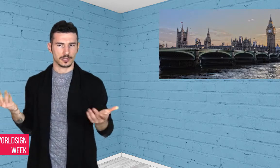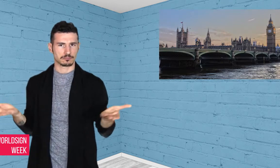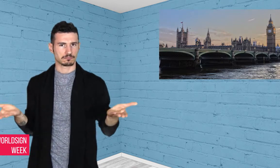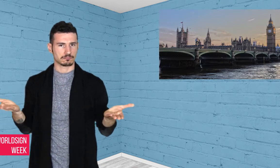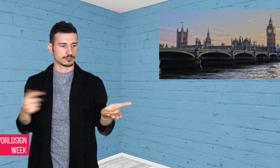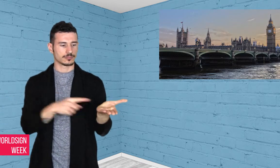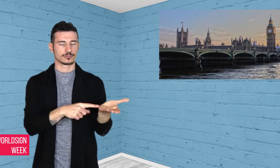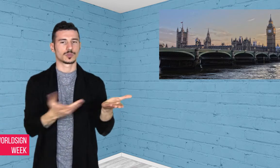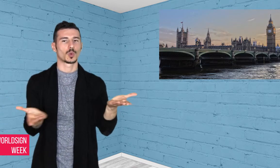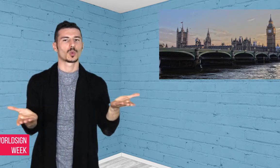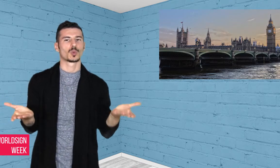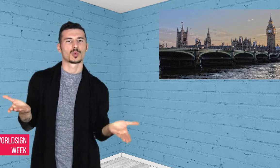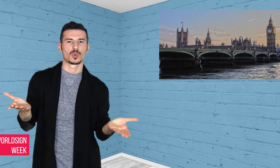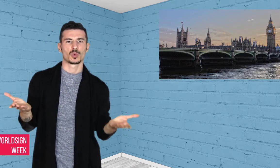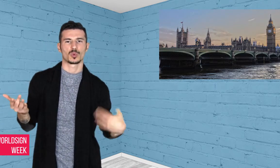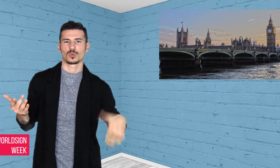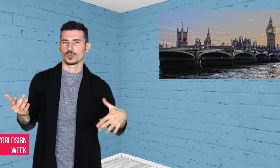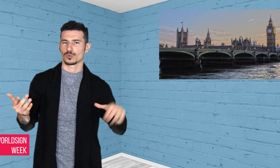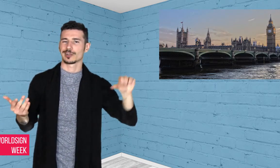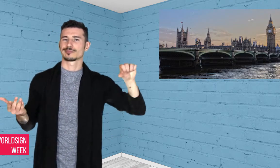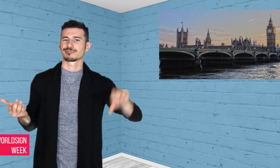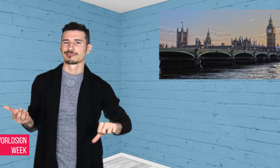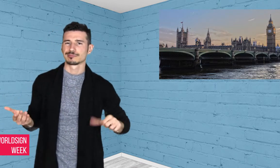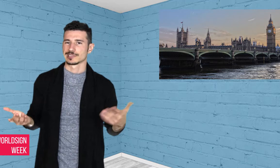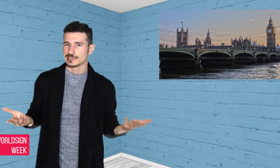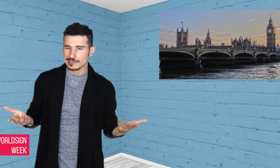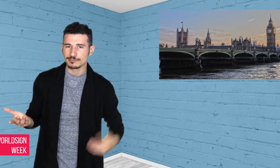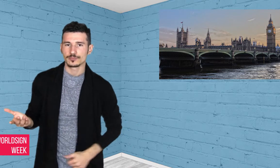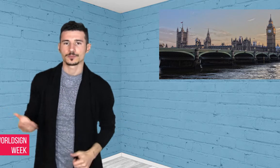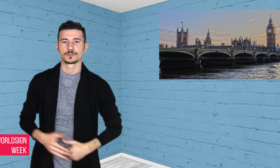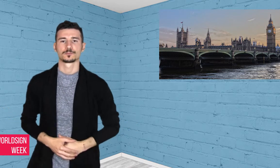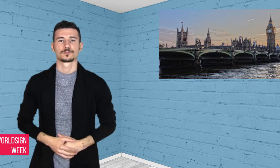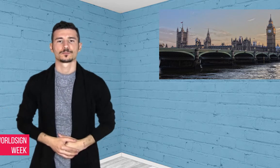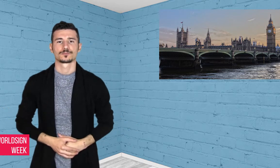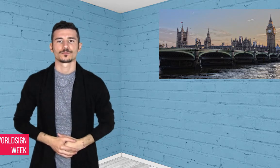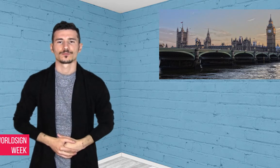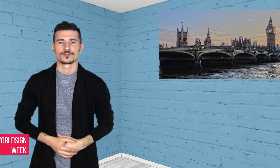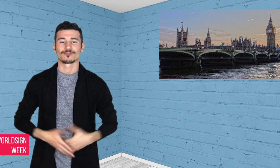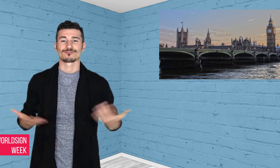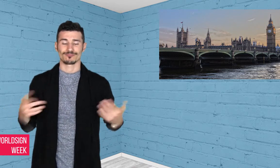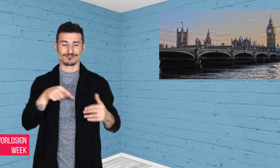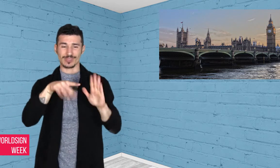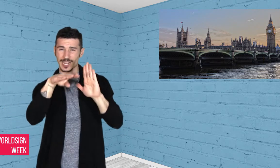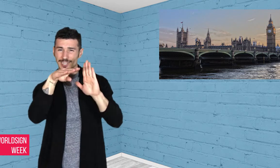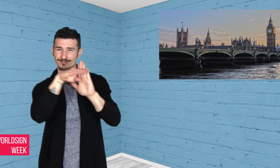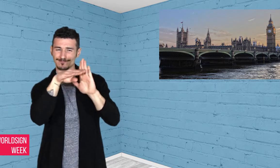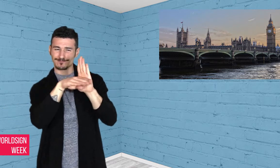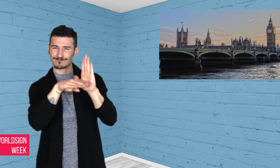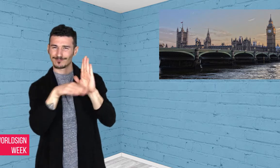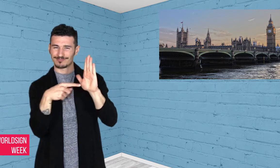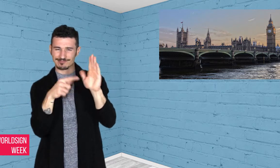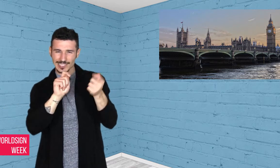it was 57%. Compared with 35% of hearing people who don’t meet milestones. The “Special Education Need” (SEN)